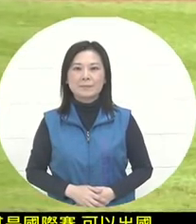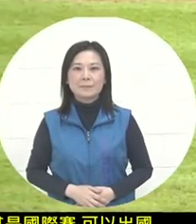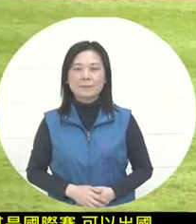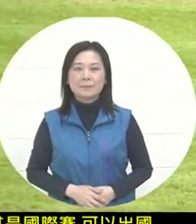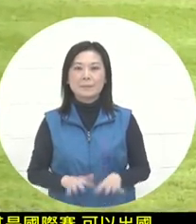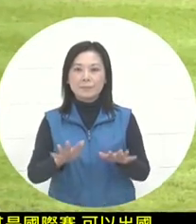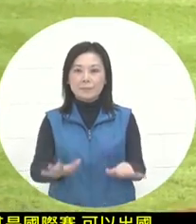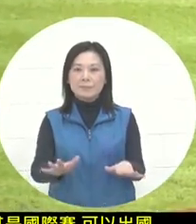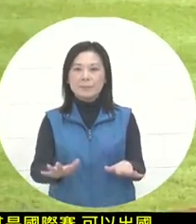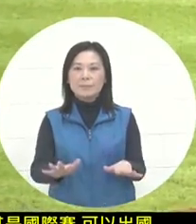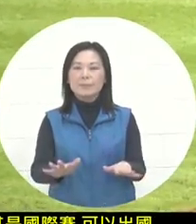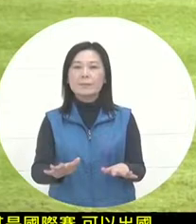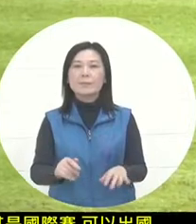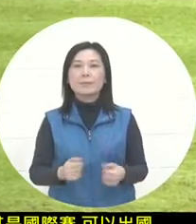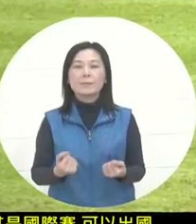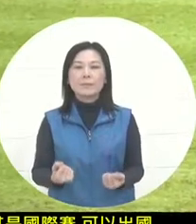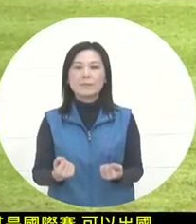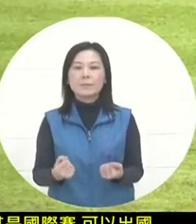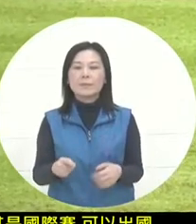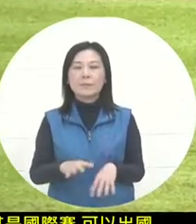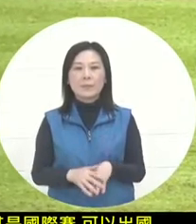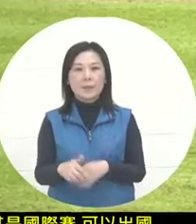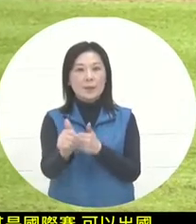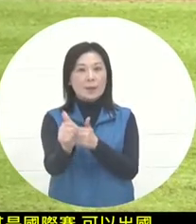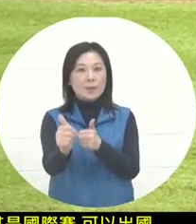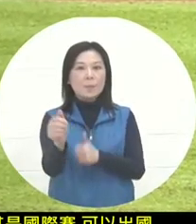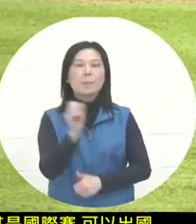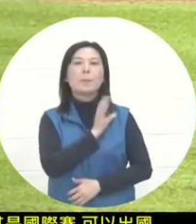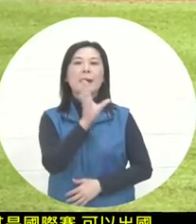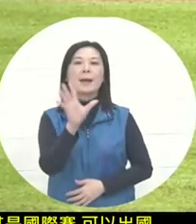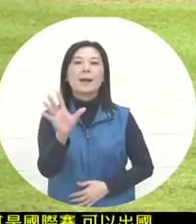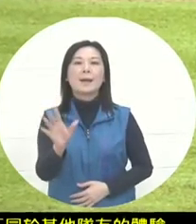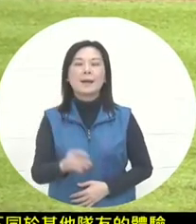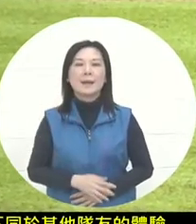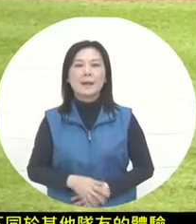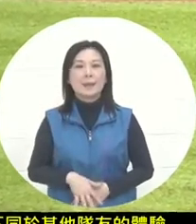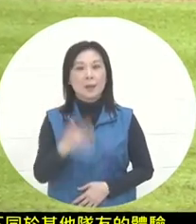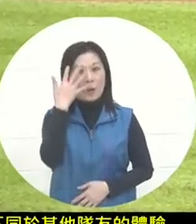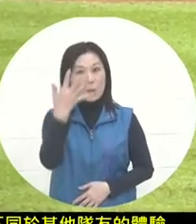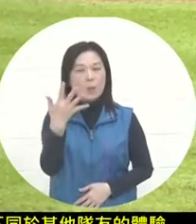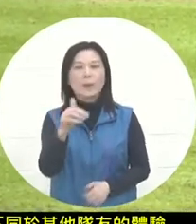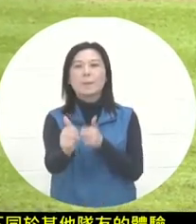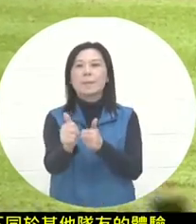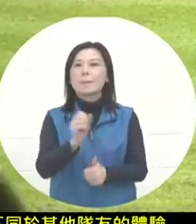So this conference should be after the end of the entire competition. It should be a five-day schedule.